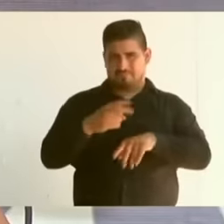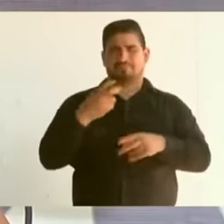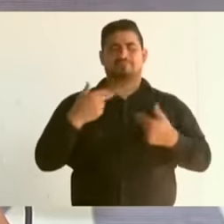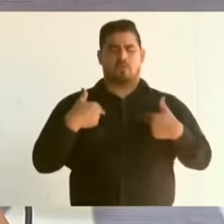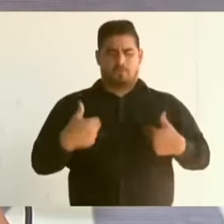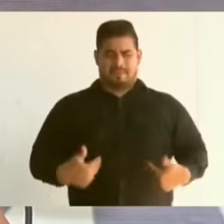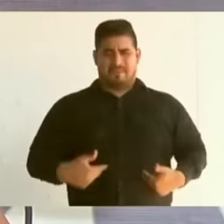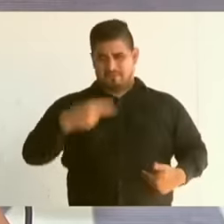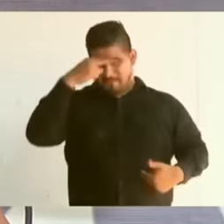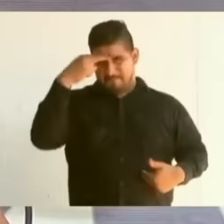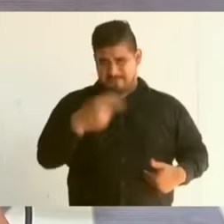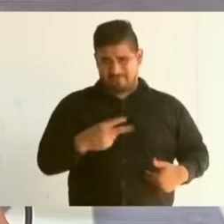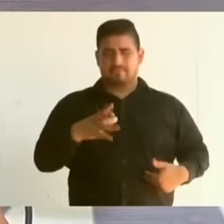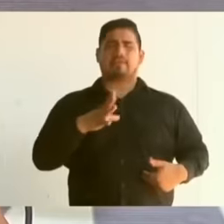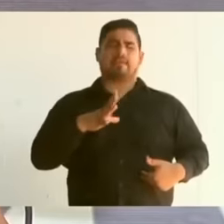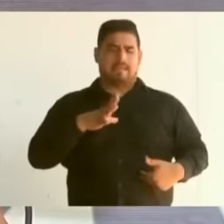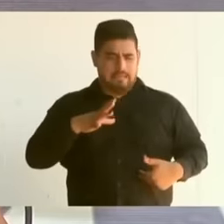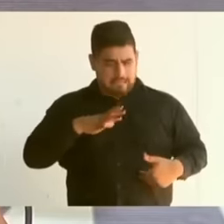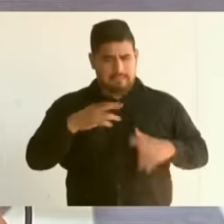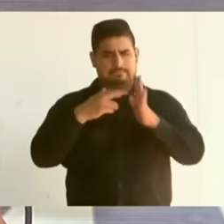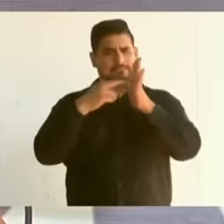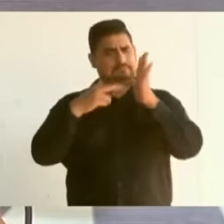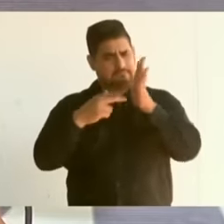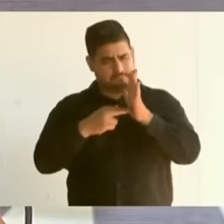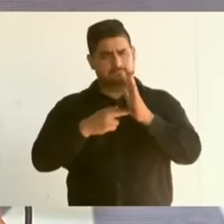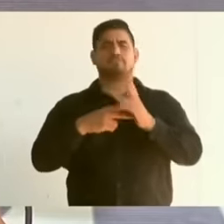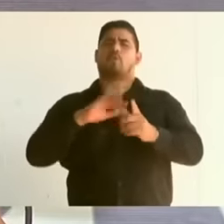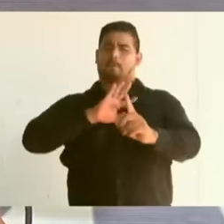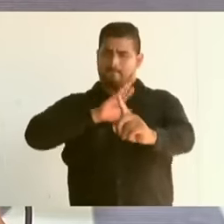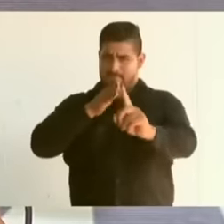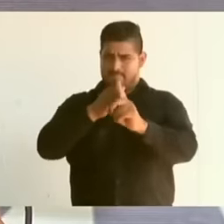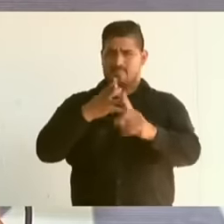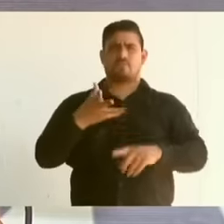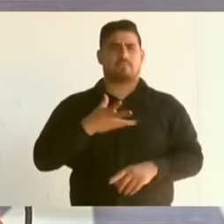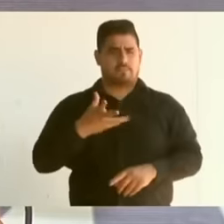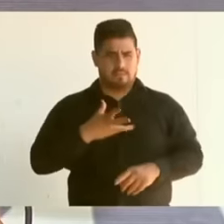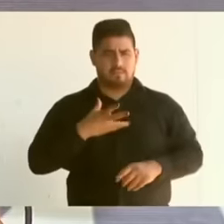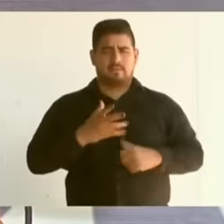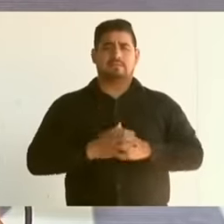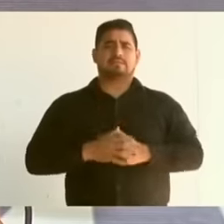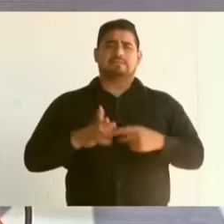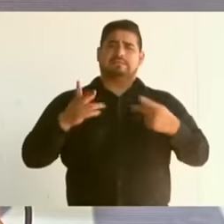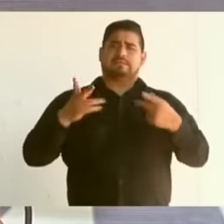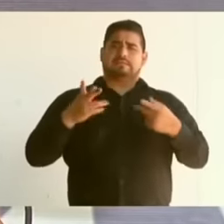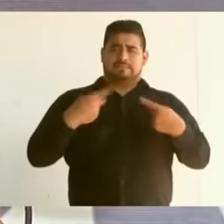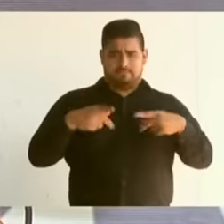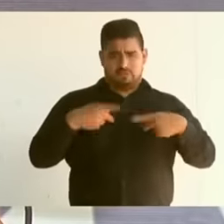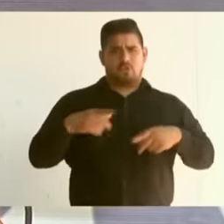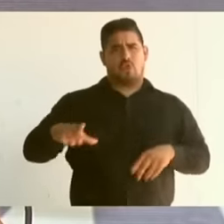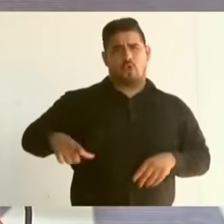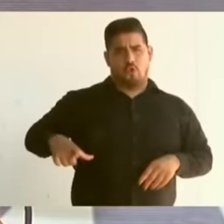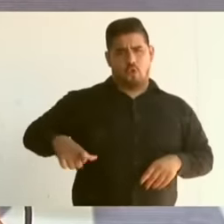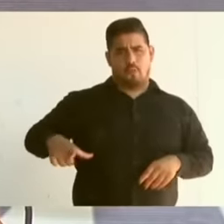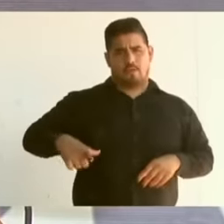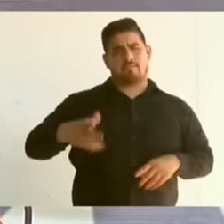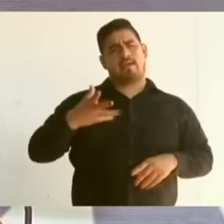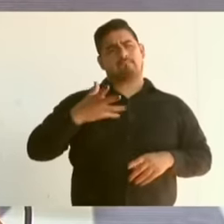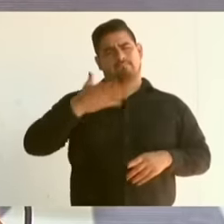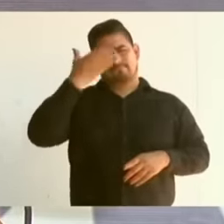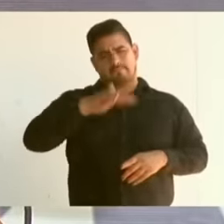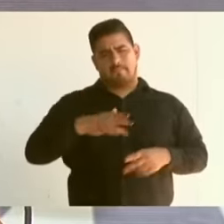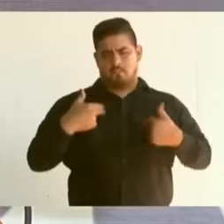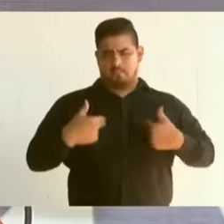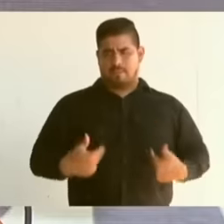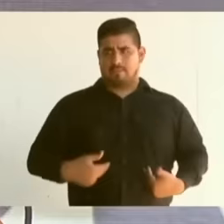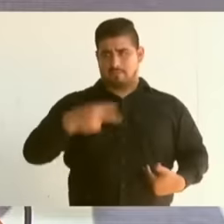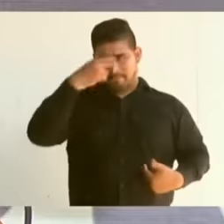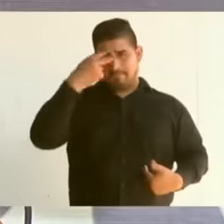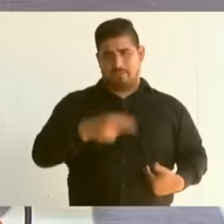has principles and It has causes, those of us who govern with Mexican humanism And so we are going to govern